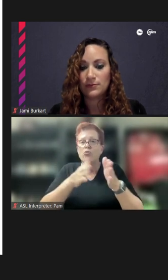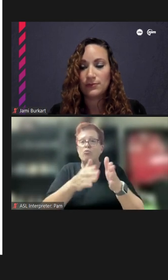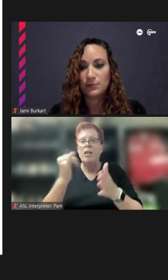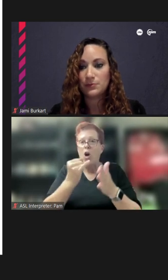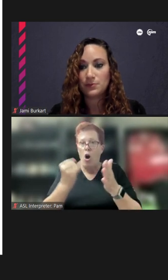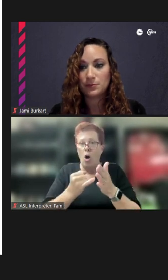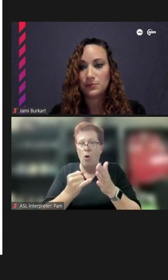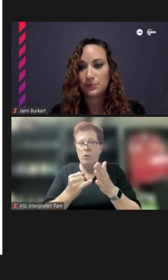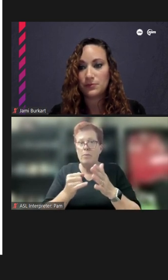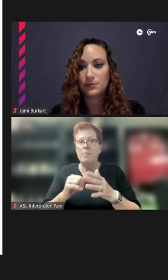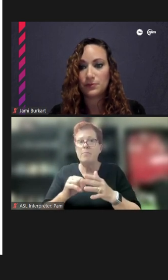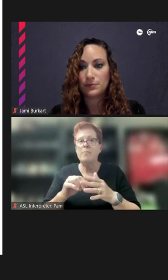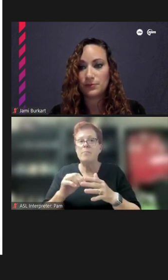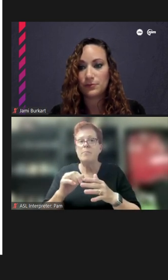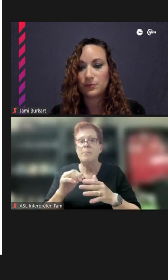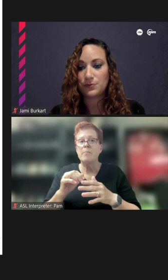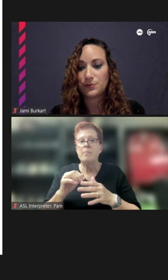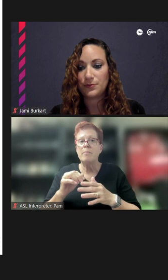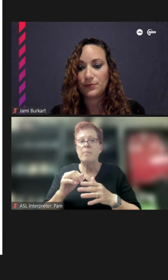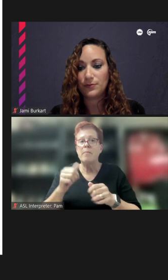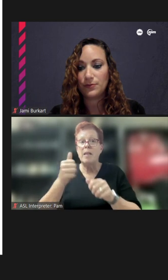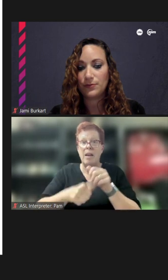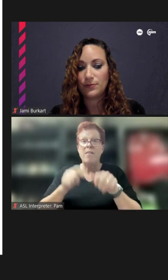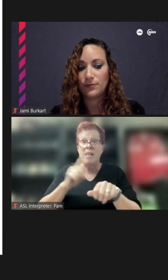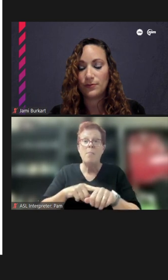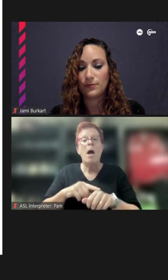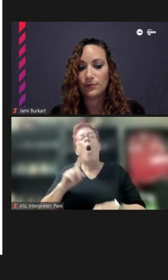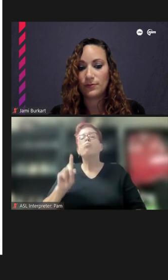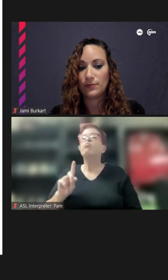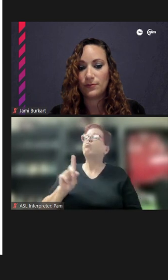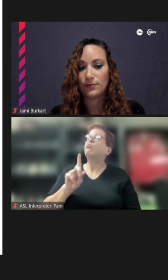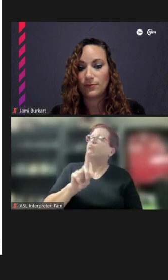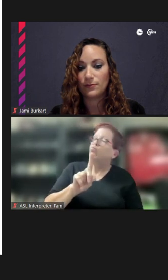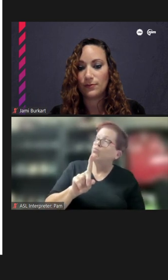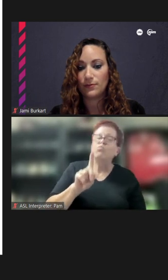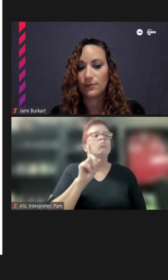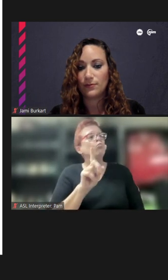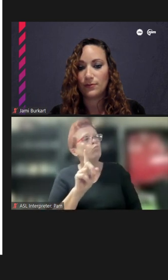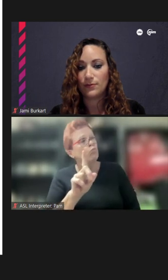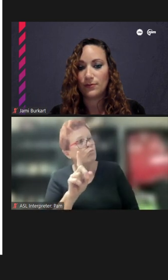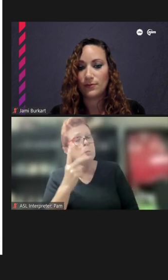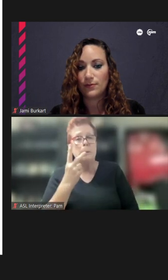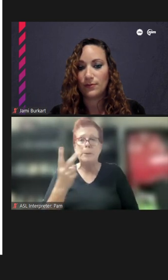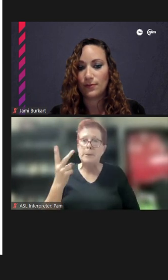neighborhood, and every time I'm walking by, or in the neighborhood -- which, you know, I live there --